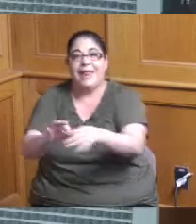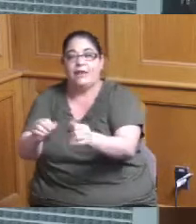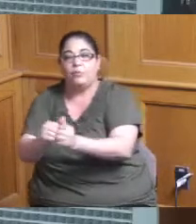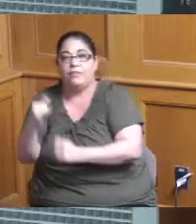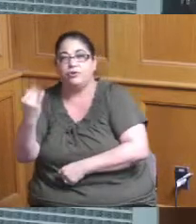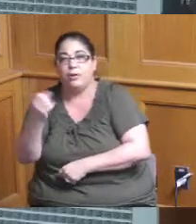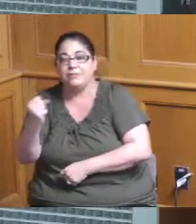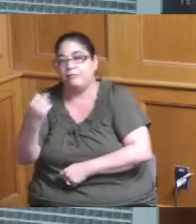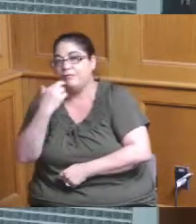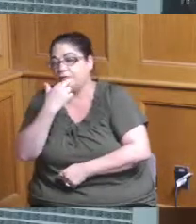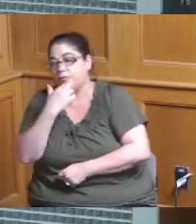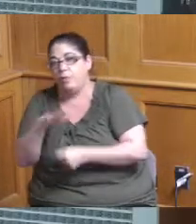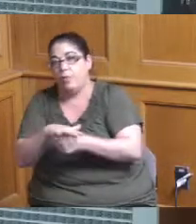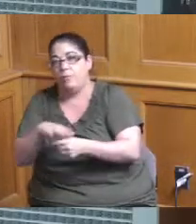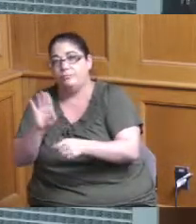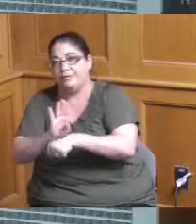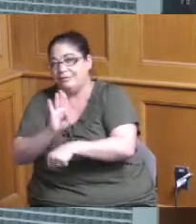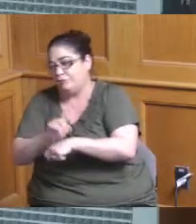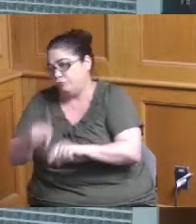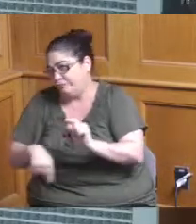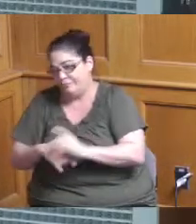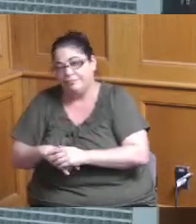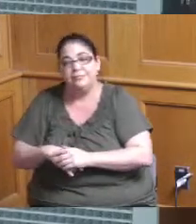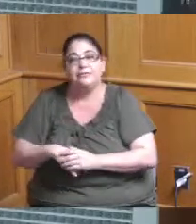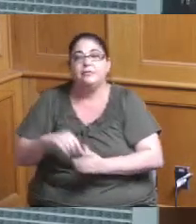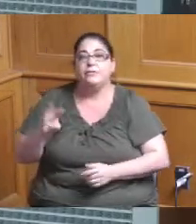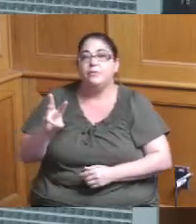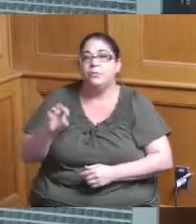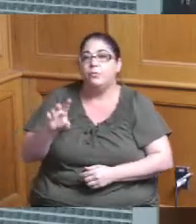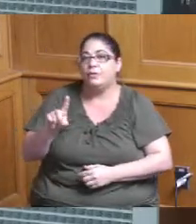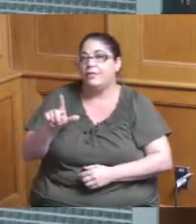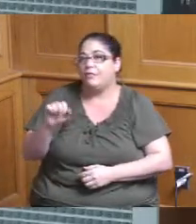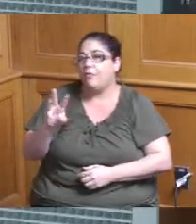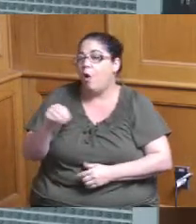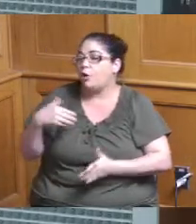to fund that one in Woodlawn it's in proximity to their business district they were close but